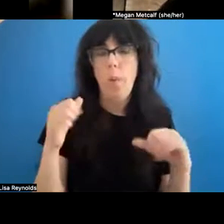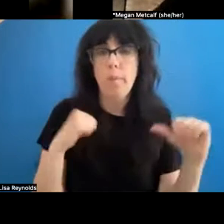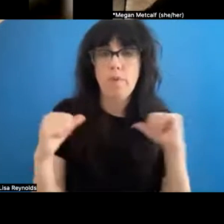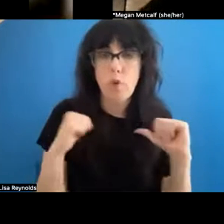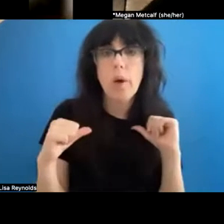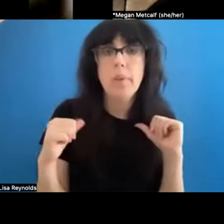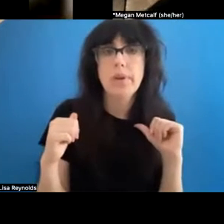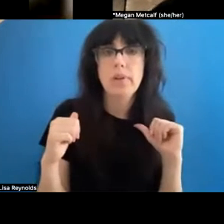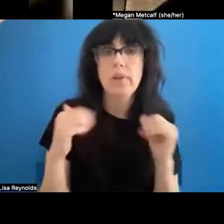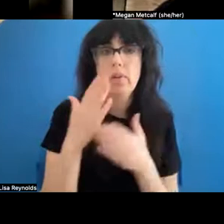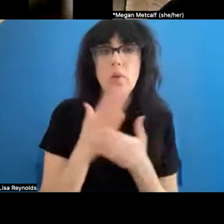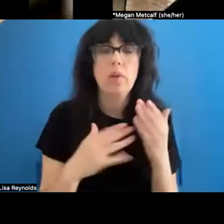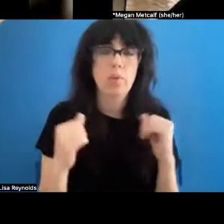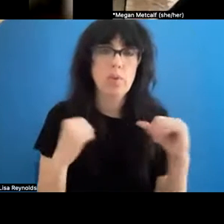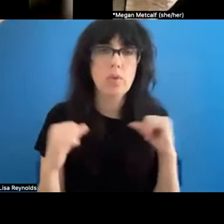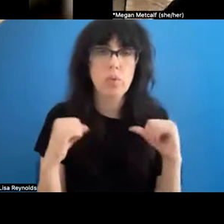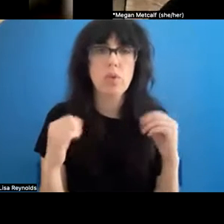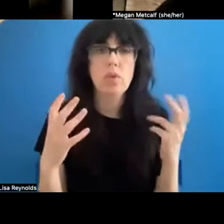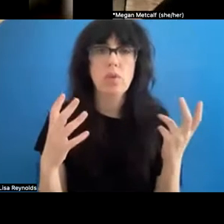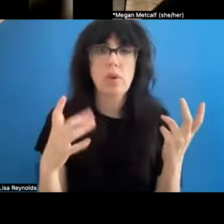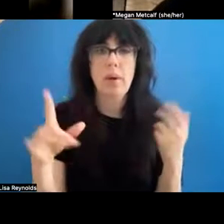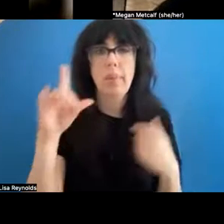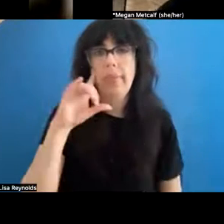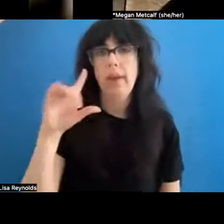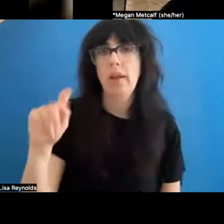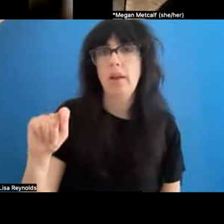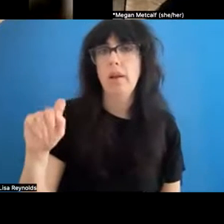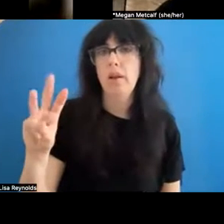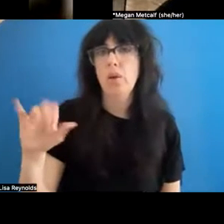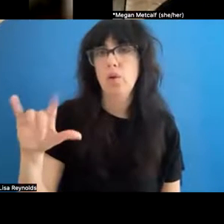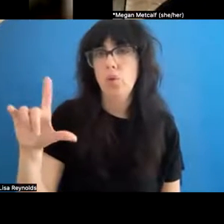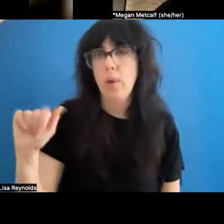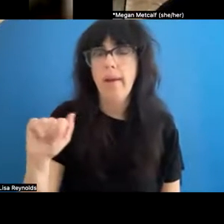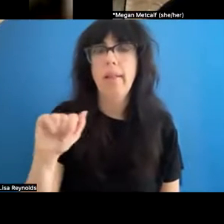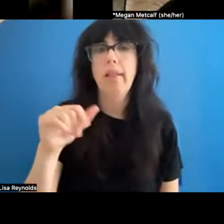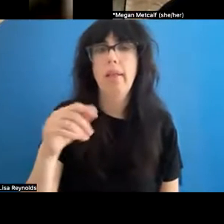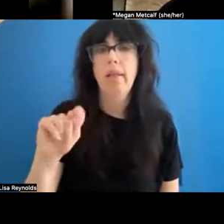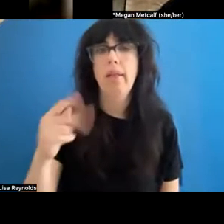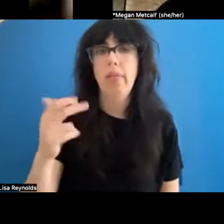s, I'm thinking of twiel la in 1970 and